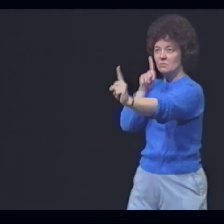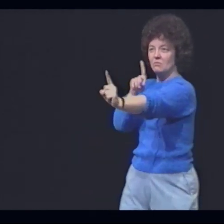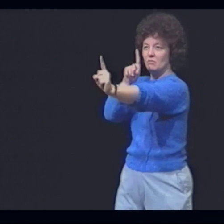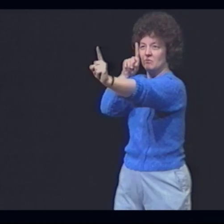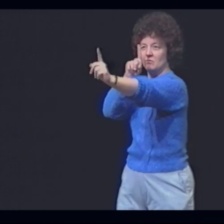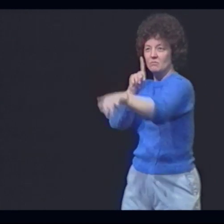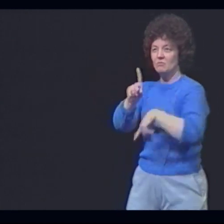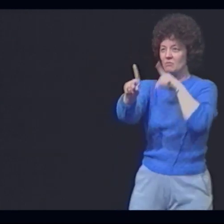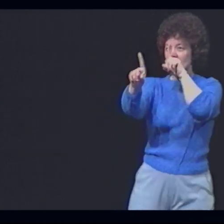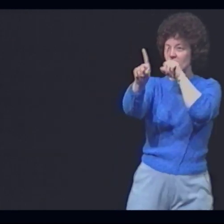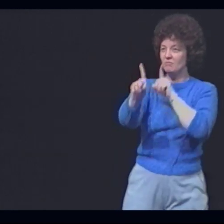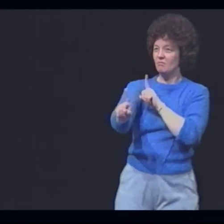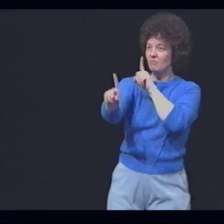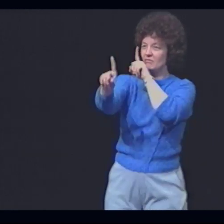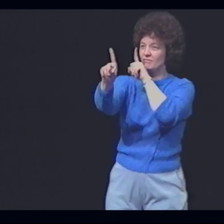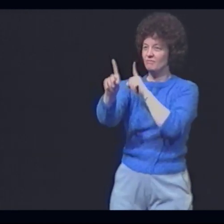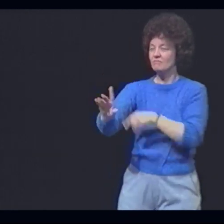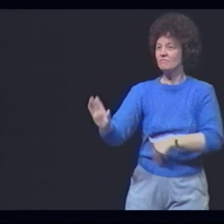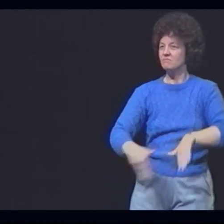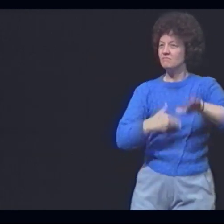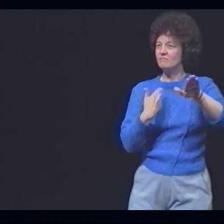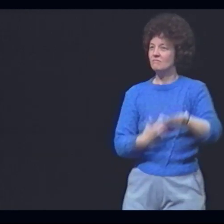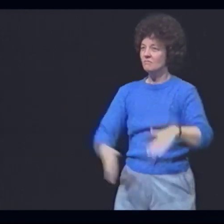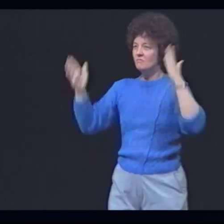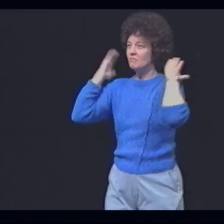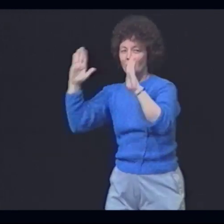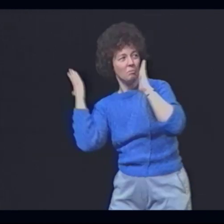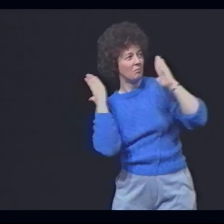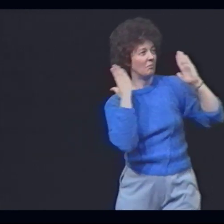The unknown maze seems endless